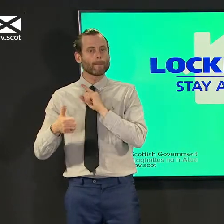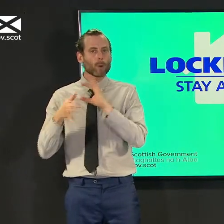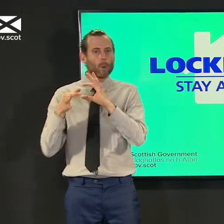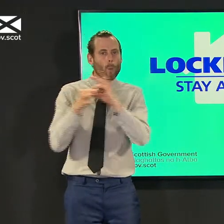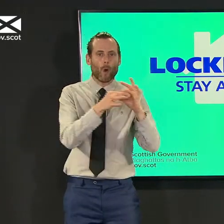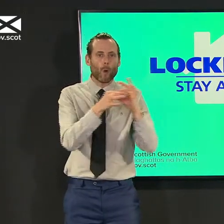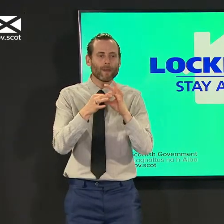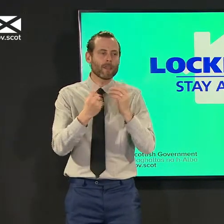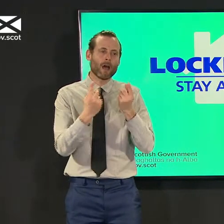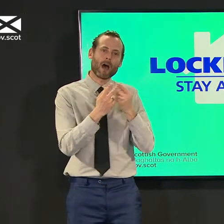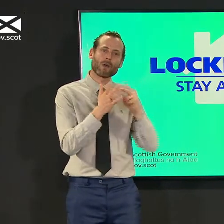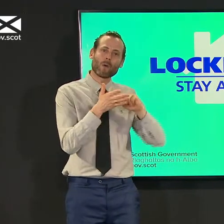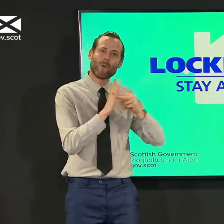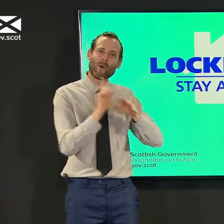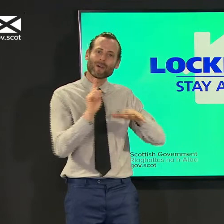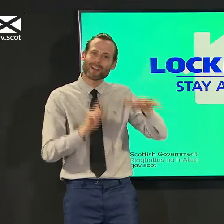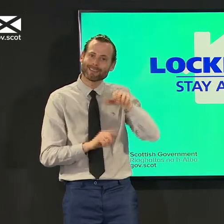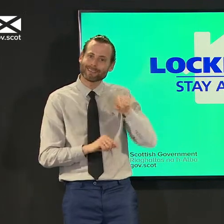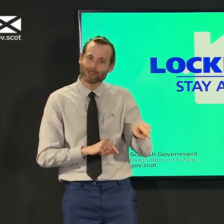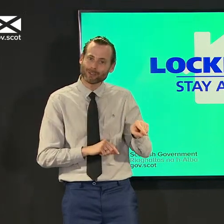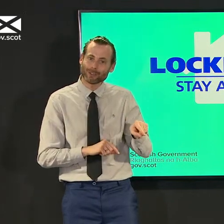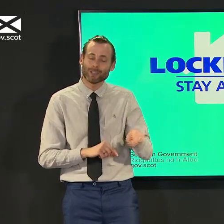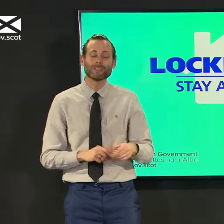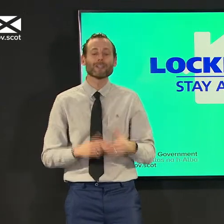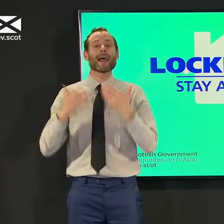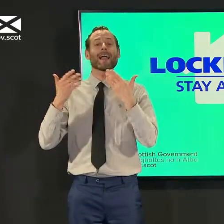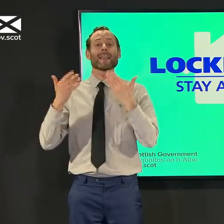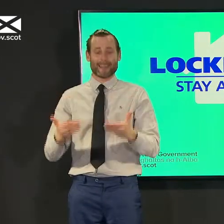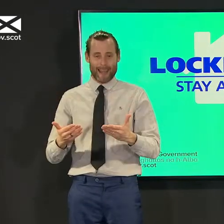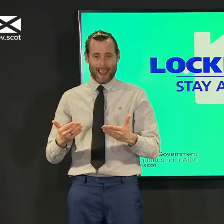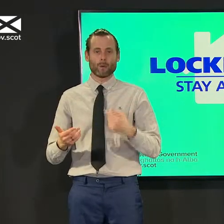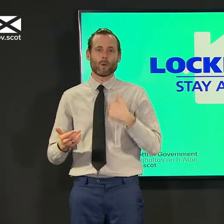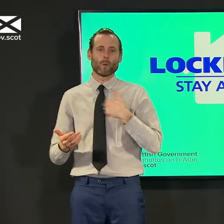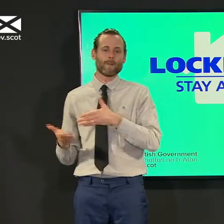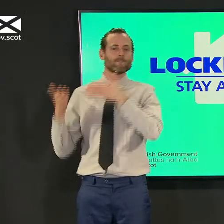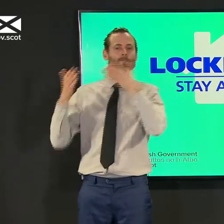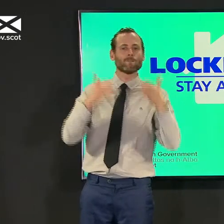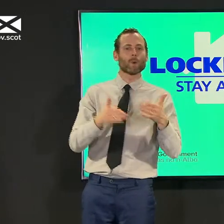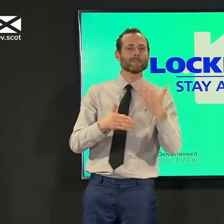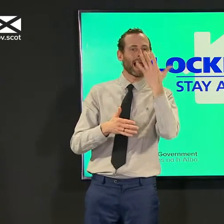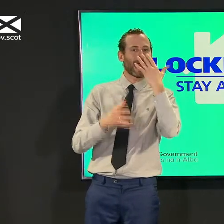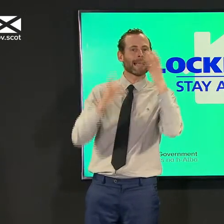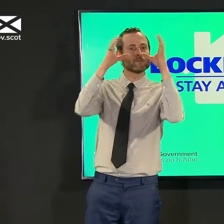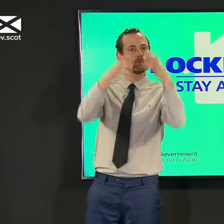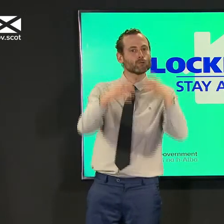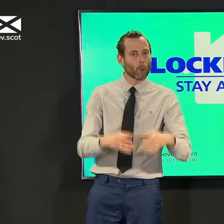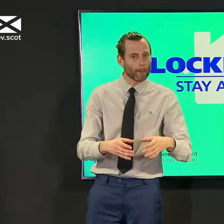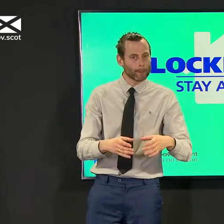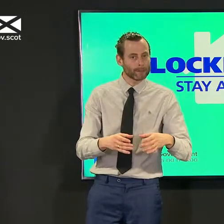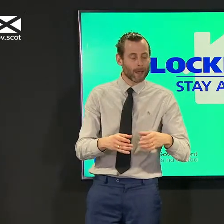as possible and as we move down the age groups following the jcvi advice we will also be looking